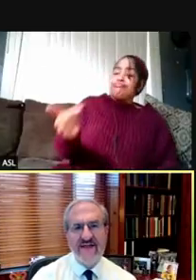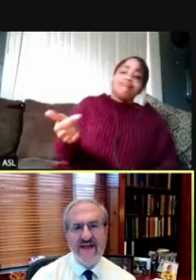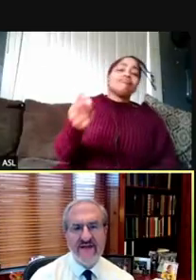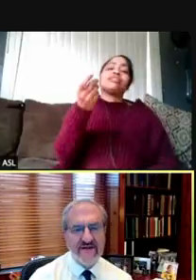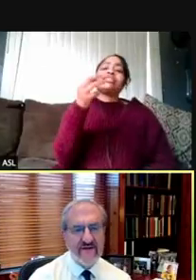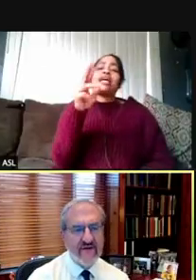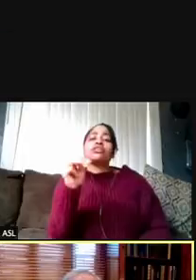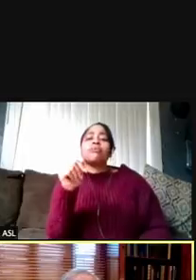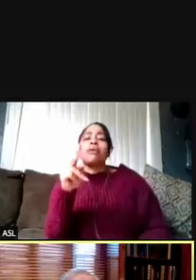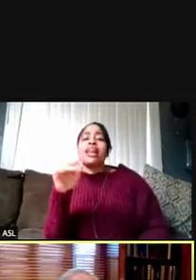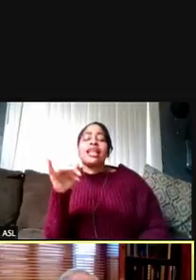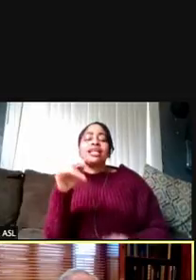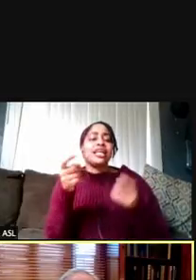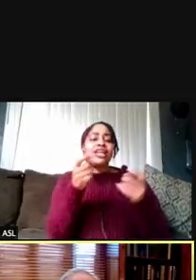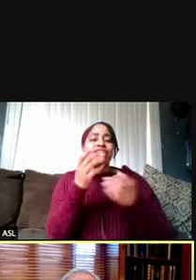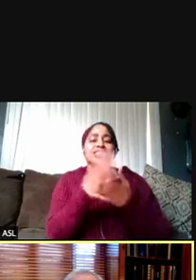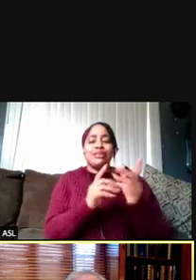to handle some questions from the audience.